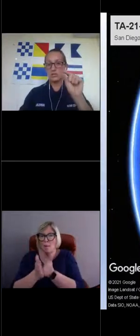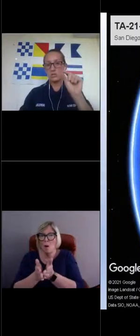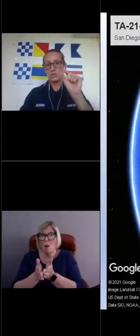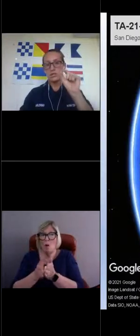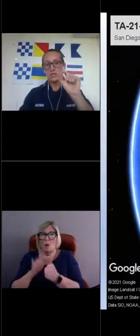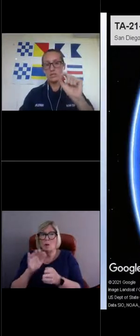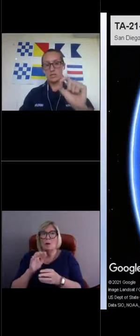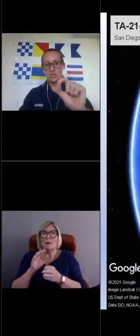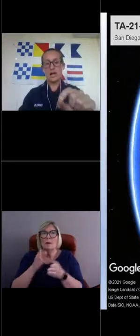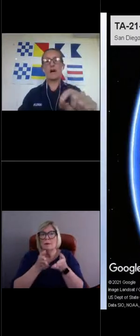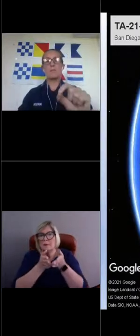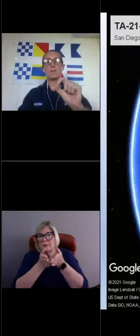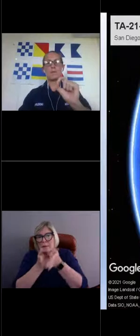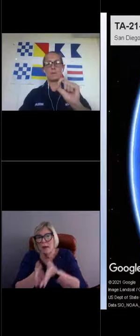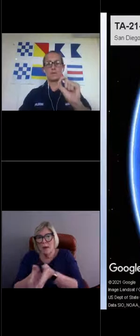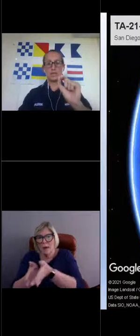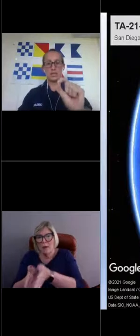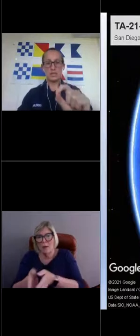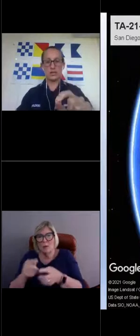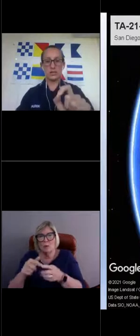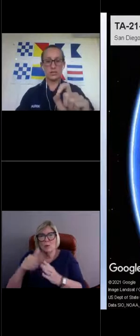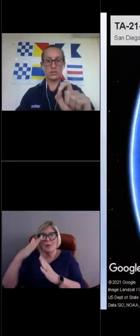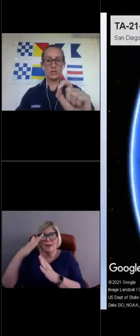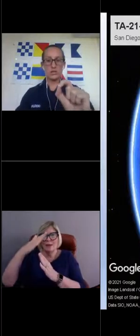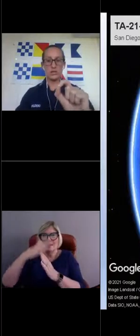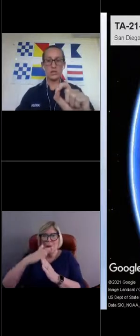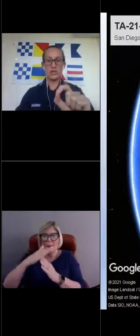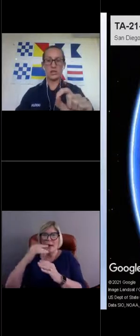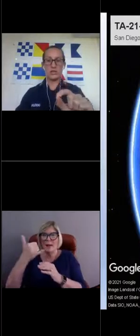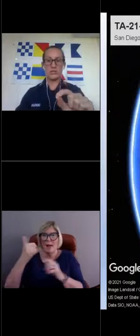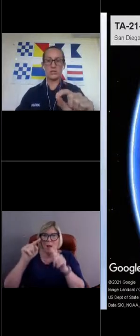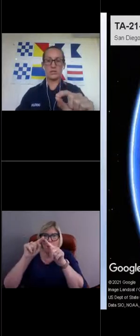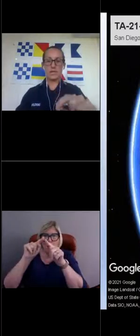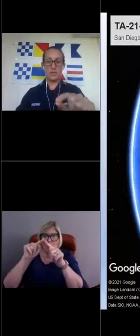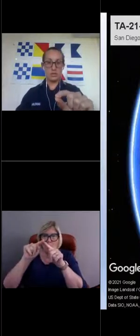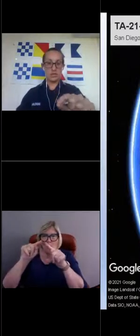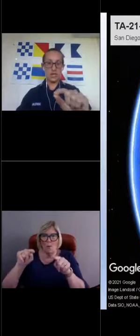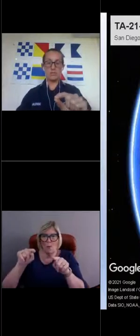to the top yellow diamond shape there.